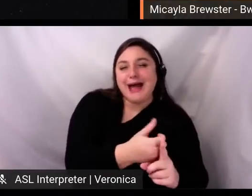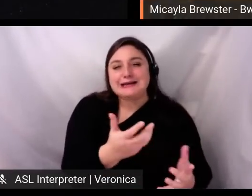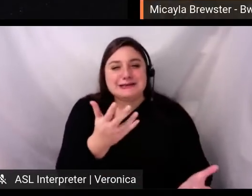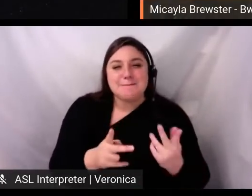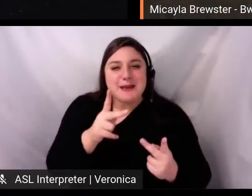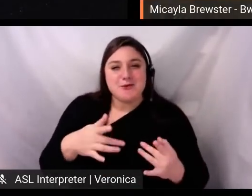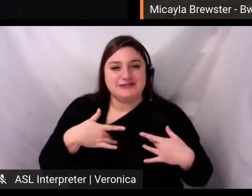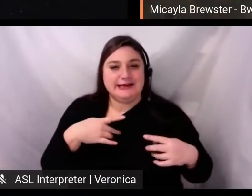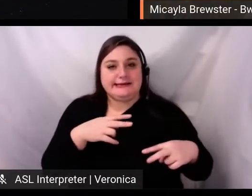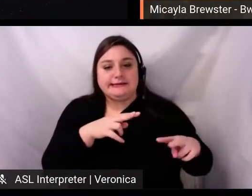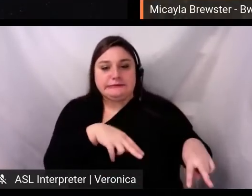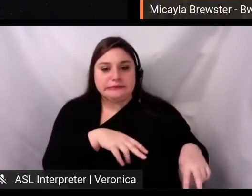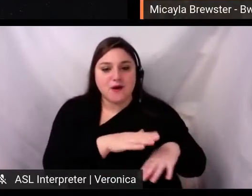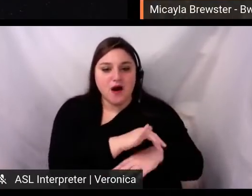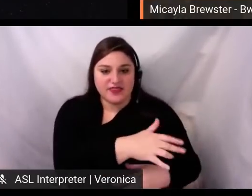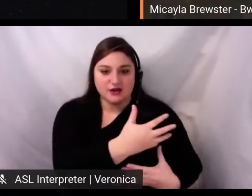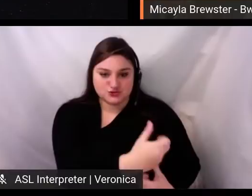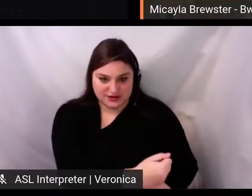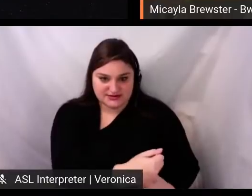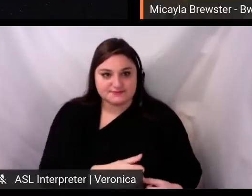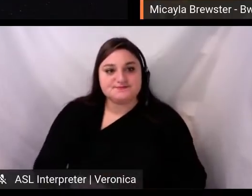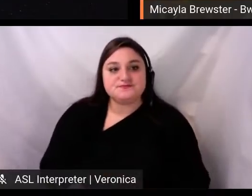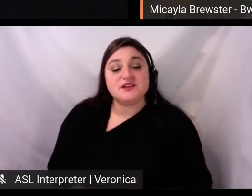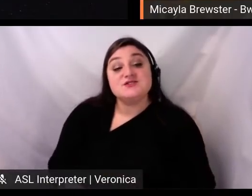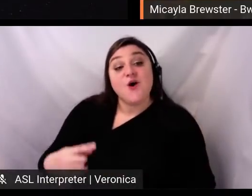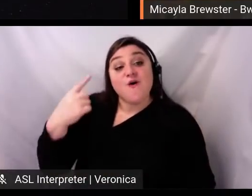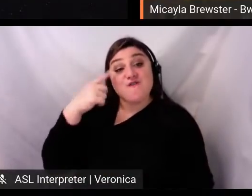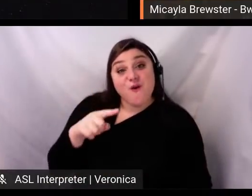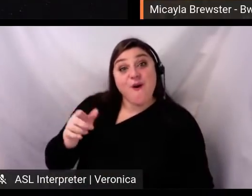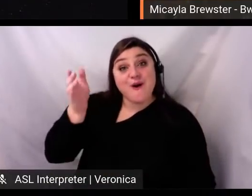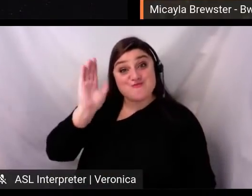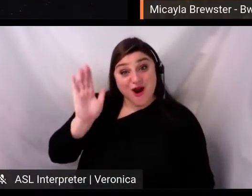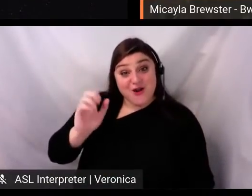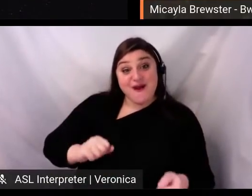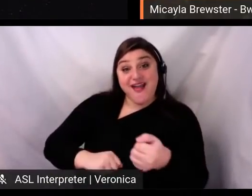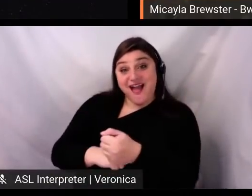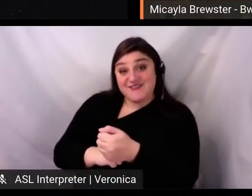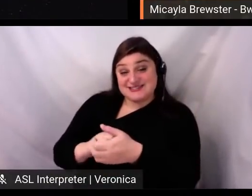So, with Broadway Advocacy Coalition's first event of 2020 coming up,